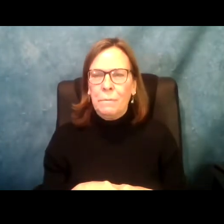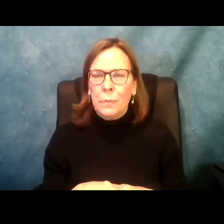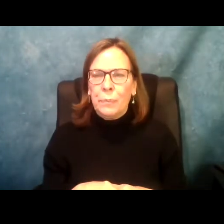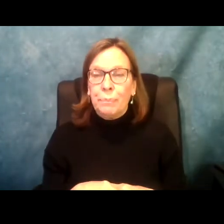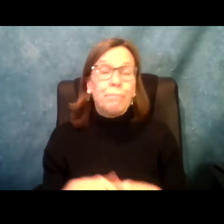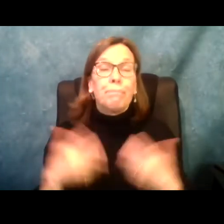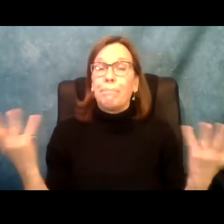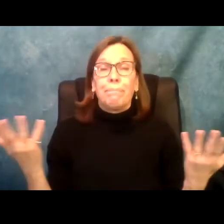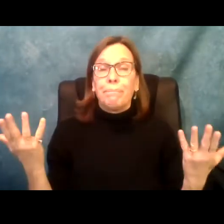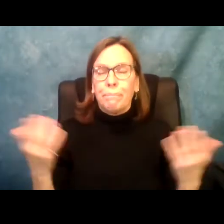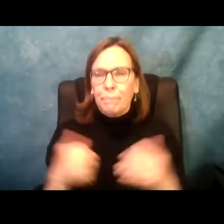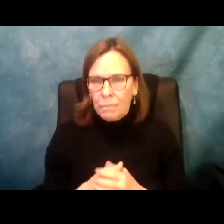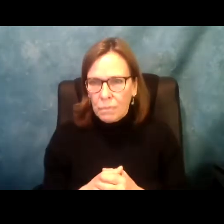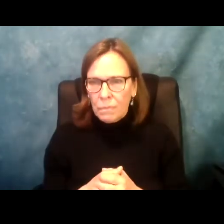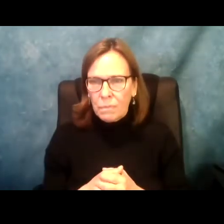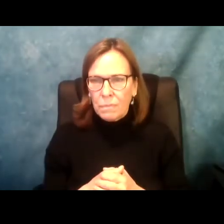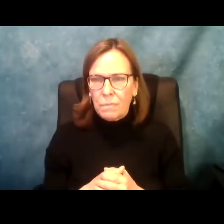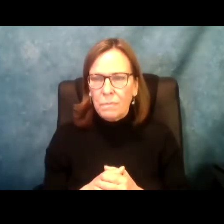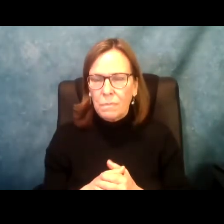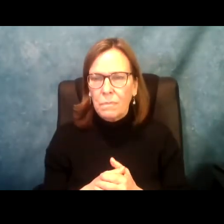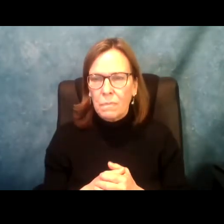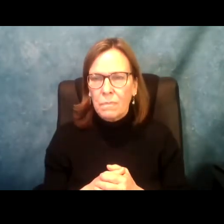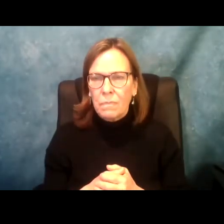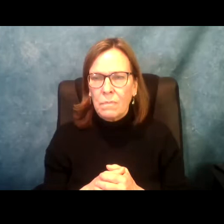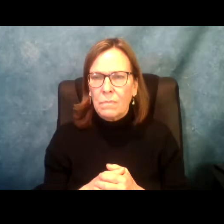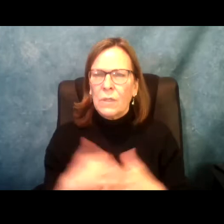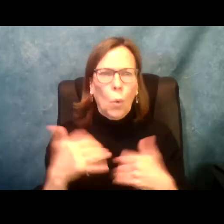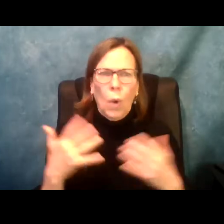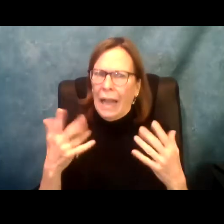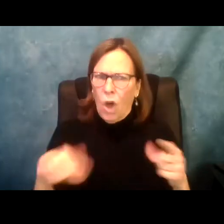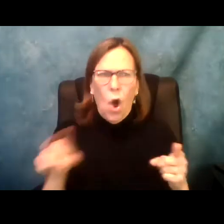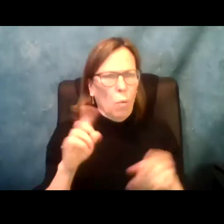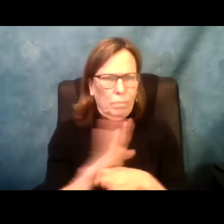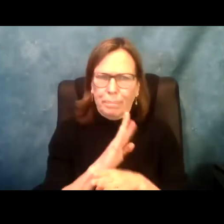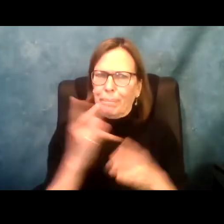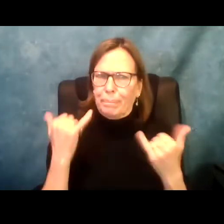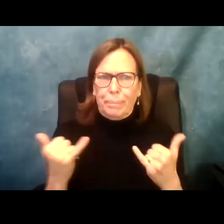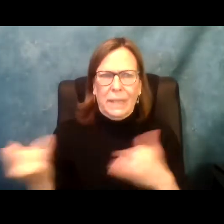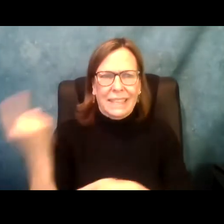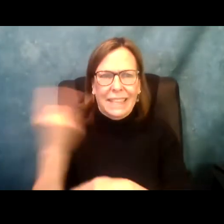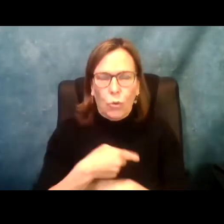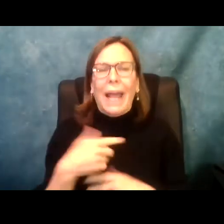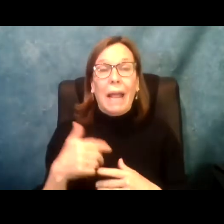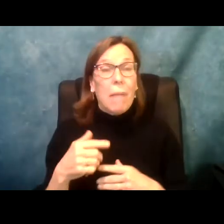earlier. » JOSE: Yes, Senator. » GUSTAVO: There we go. Good to hear from you, brother.